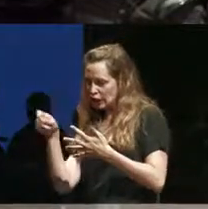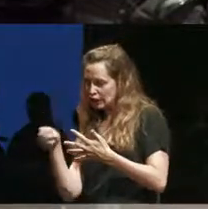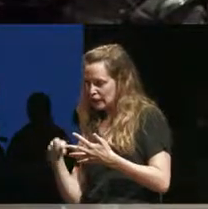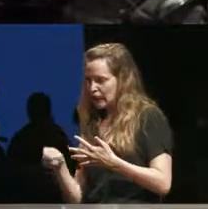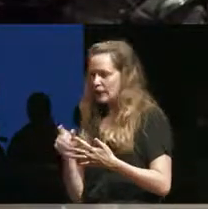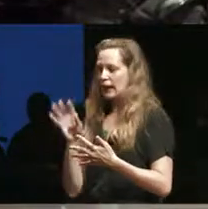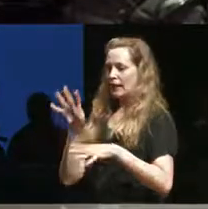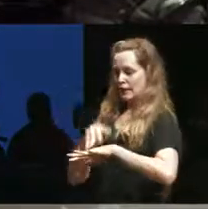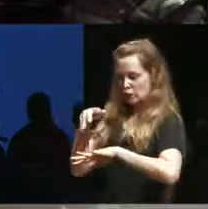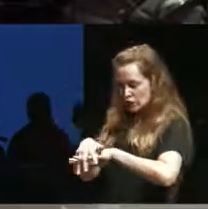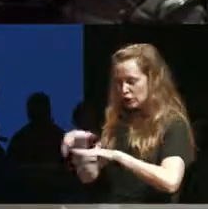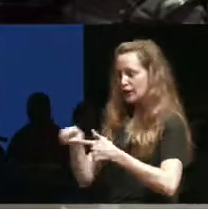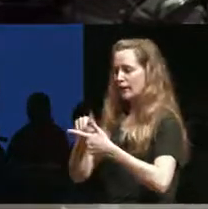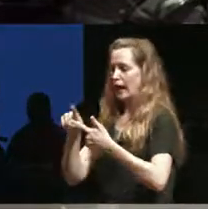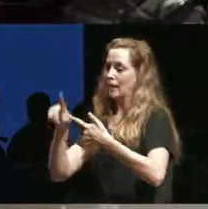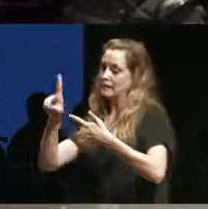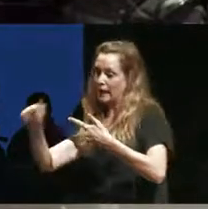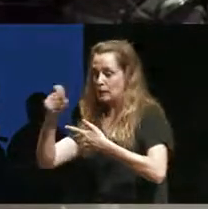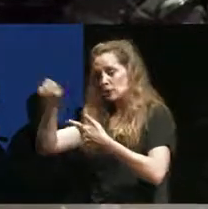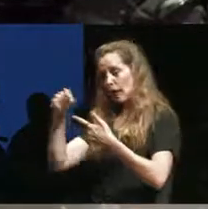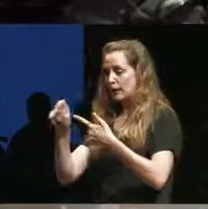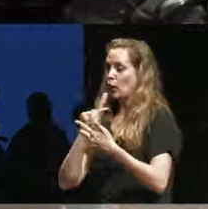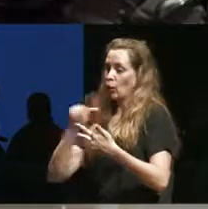indigenous it checks off the disabled it checks off the queer it checks off the